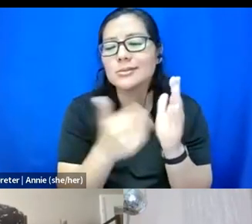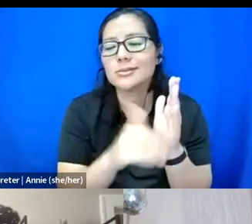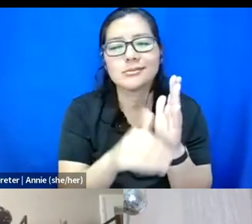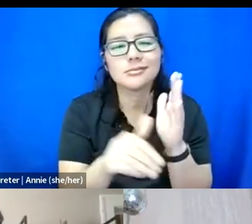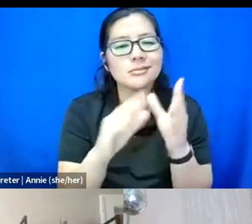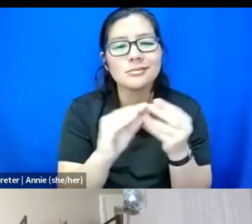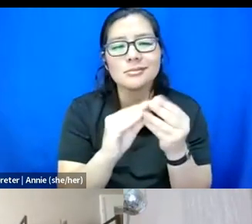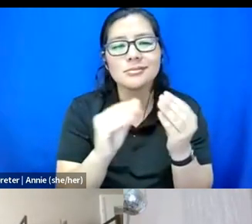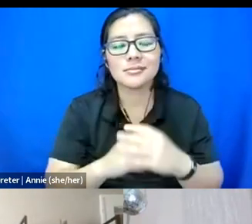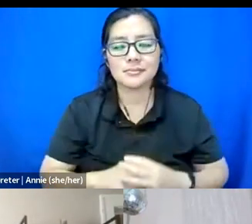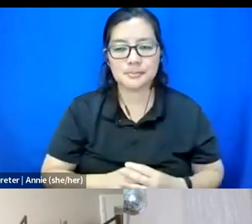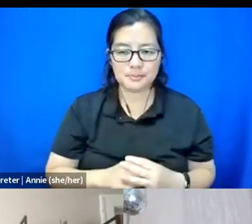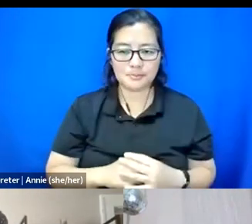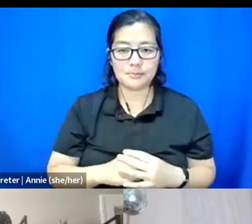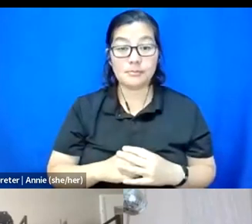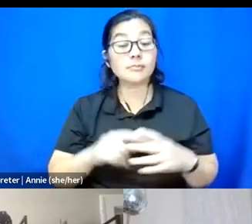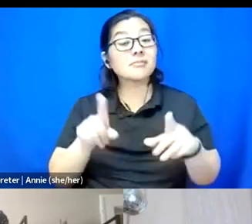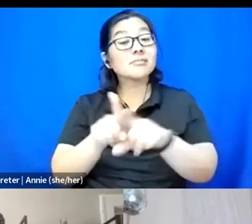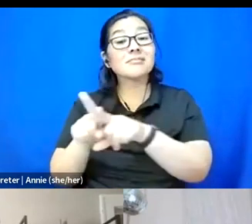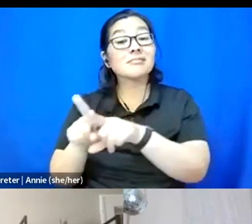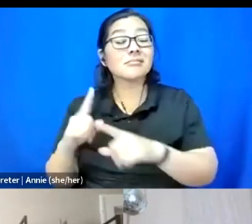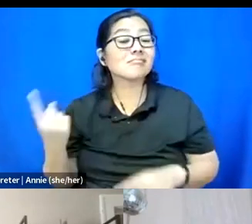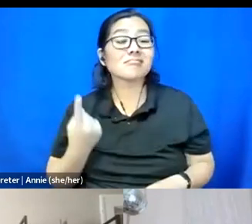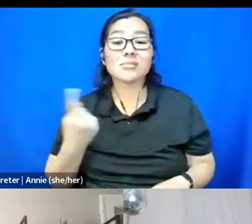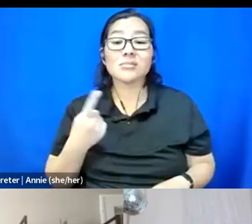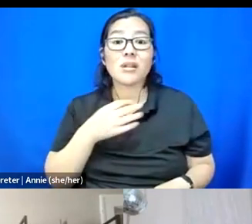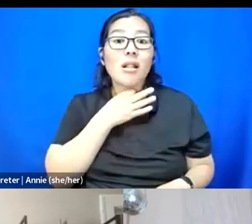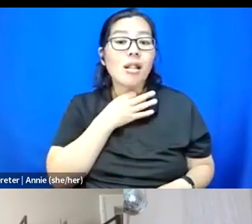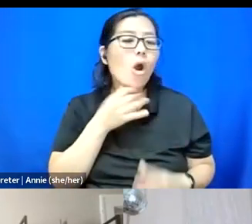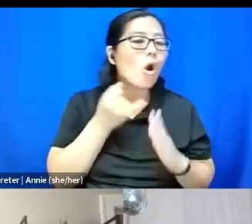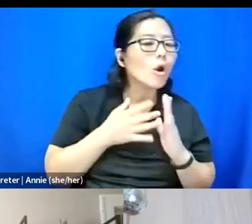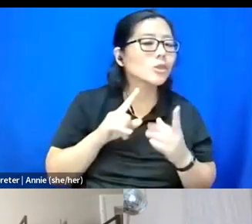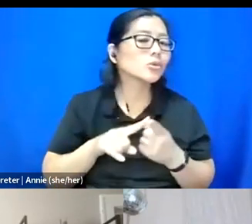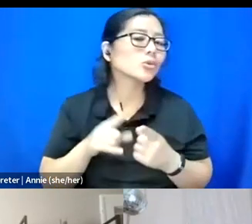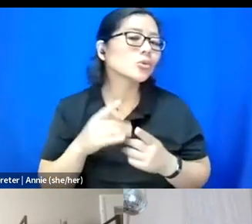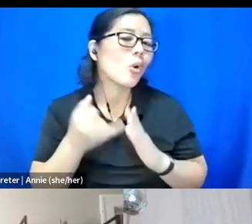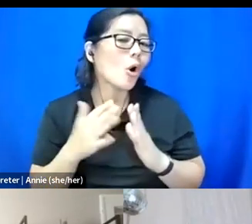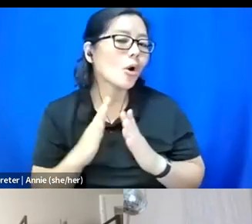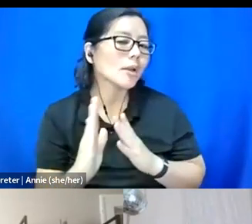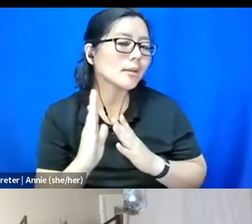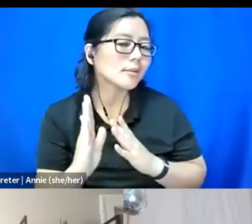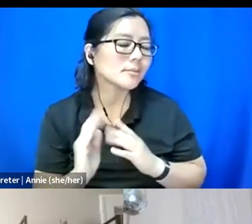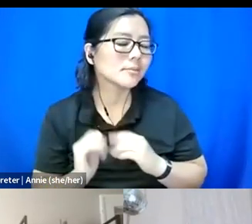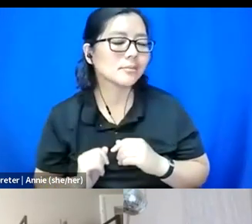And also, I'm just always curious, artist to artist, like, what is your practice?